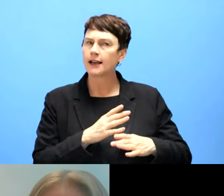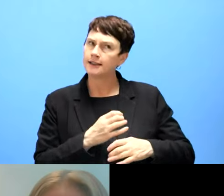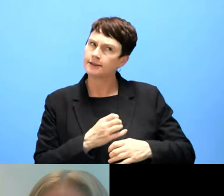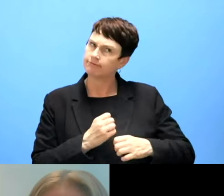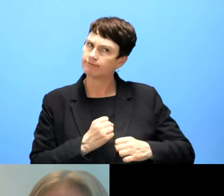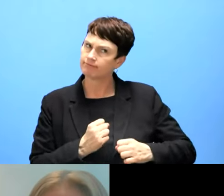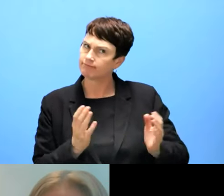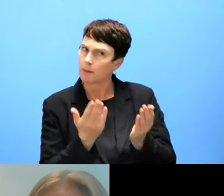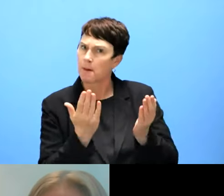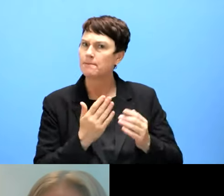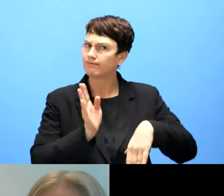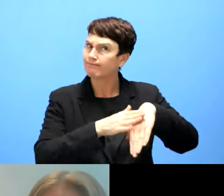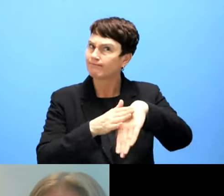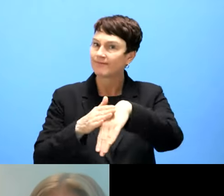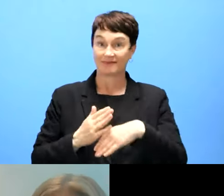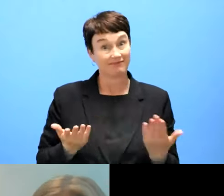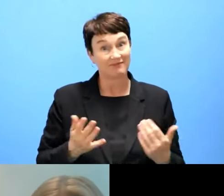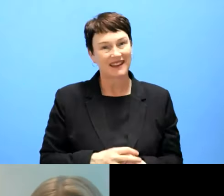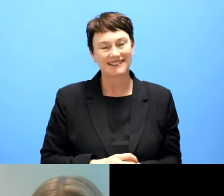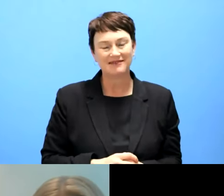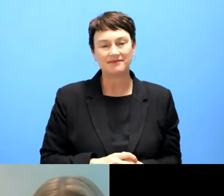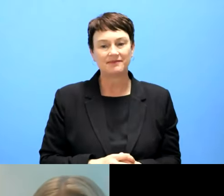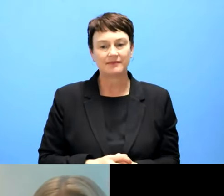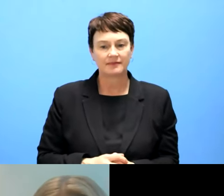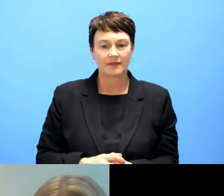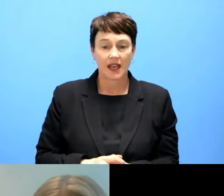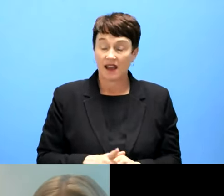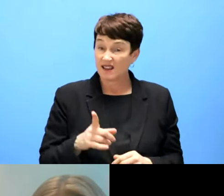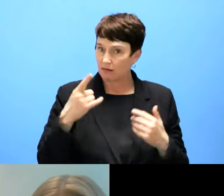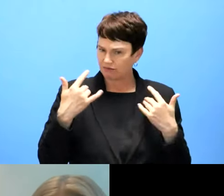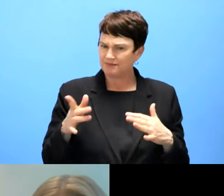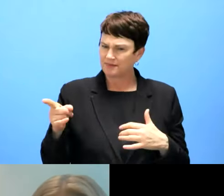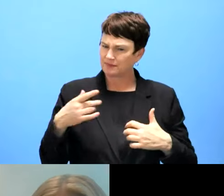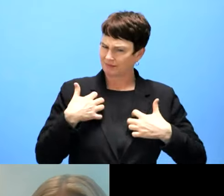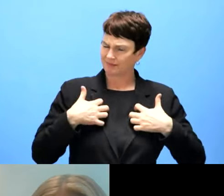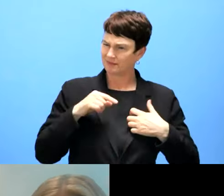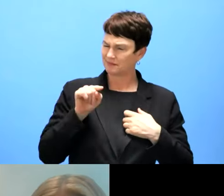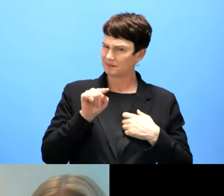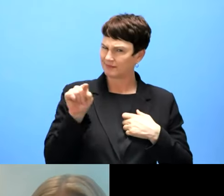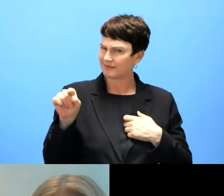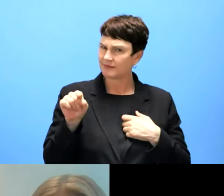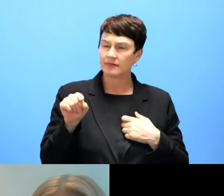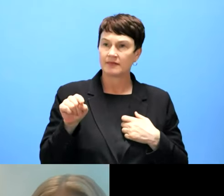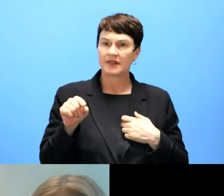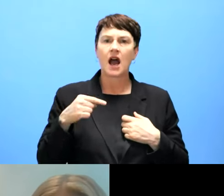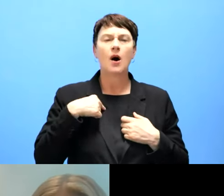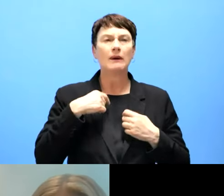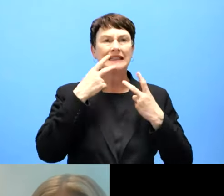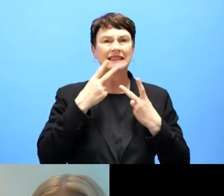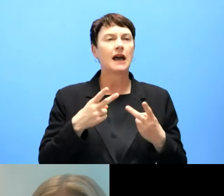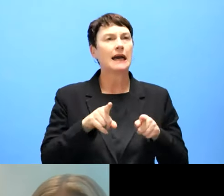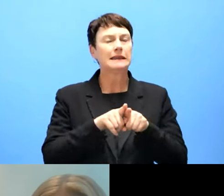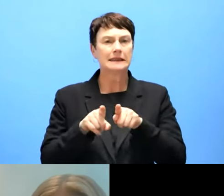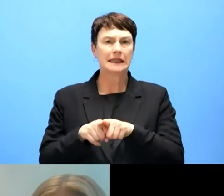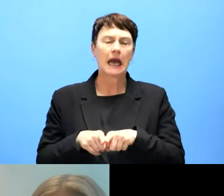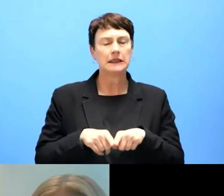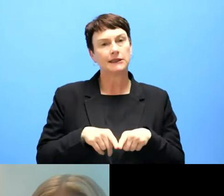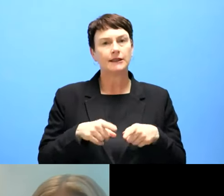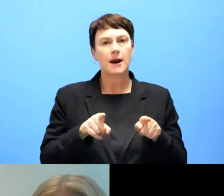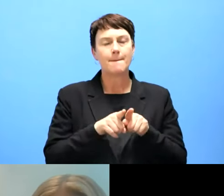that's interesting because in the video, we didn't find that many disproportionate burden. Do you